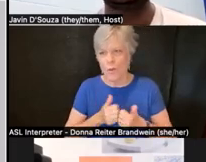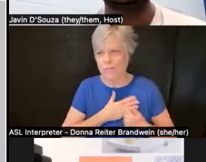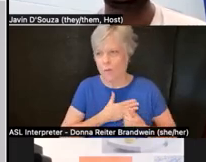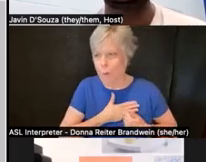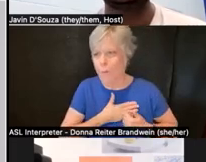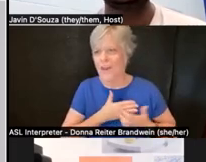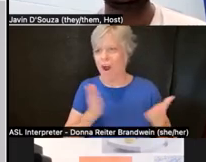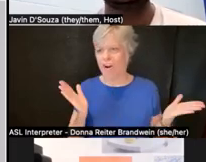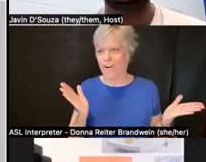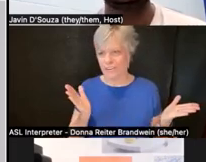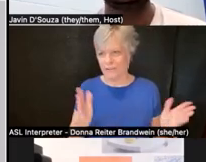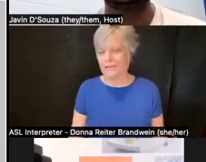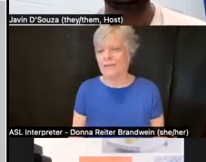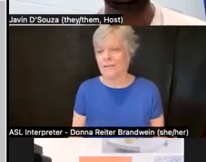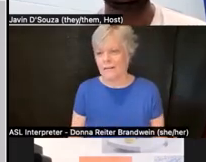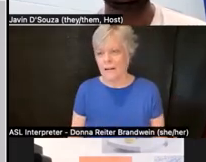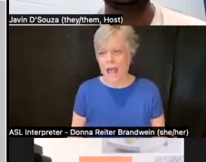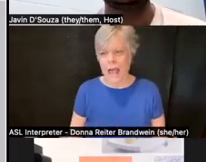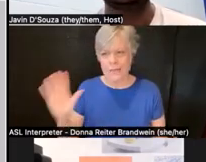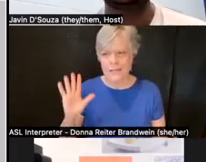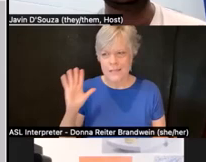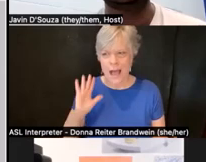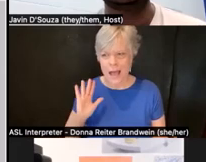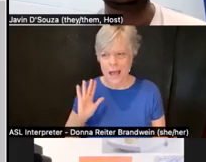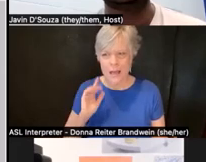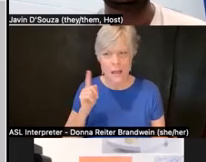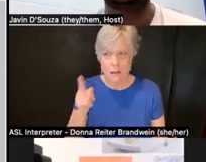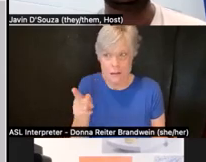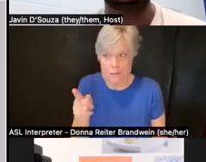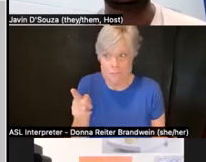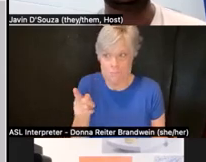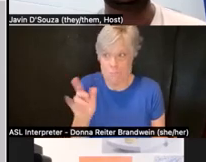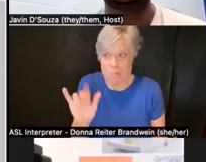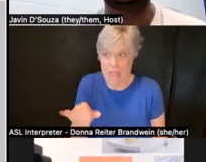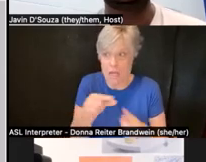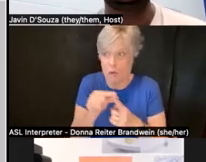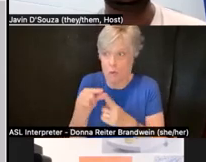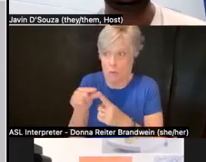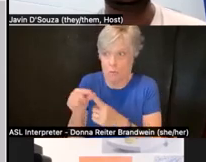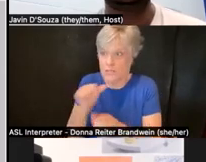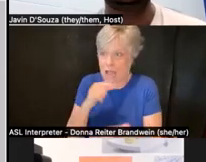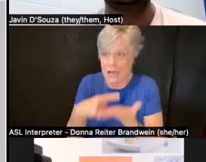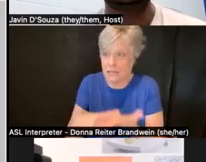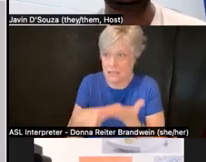At the time, that wasn't really a term that was being discussed widely in the disability justice